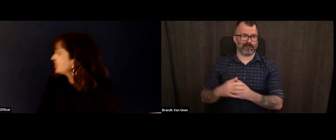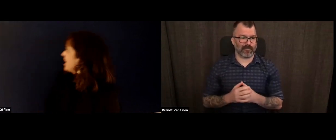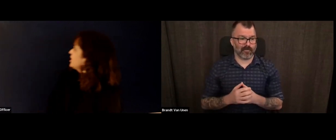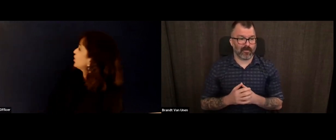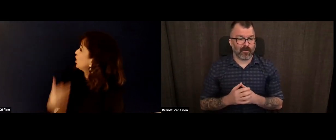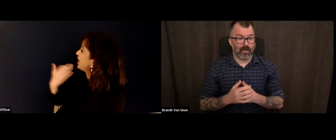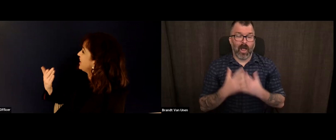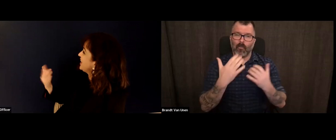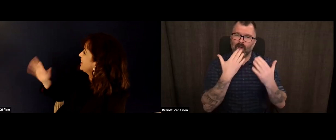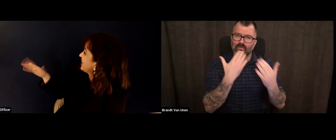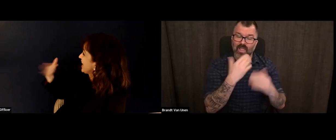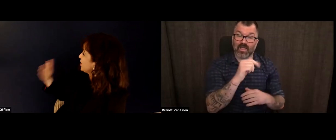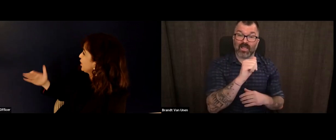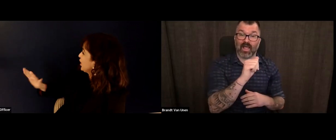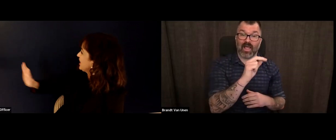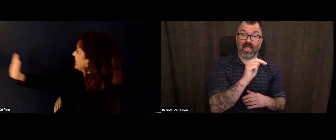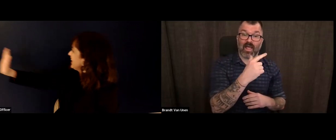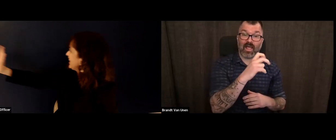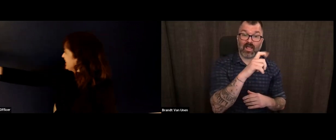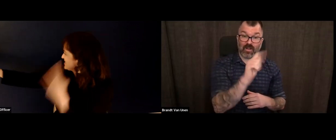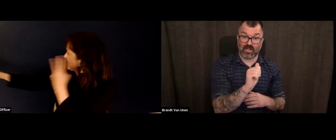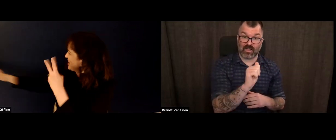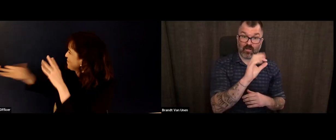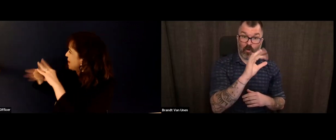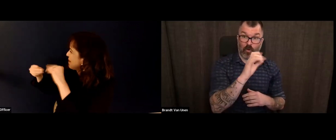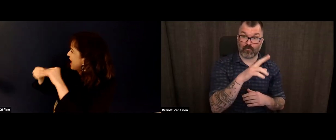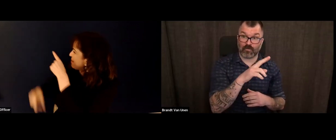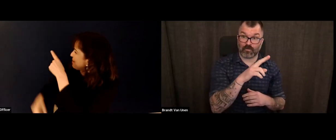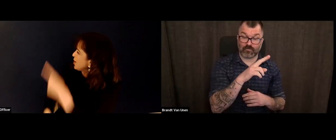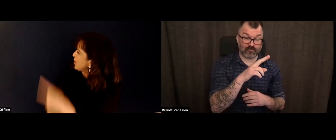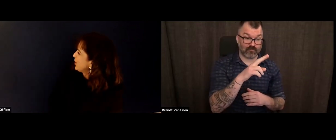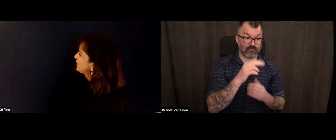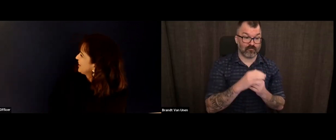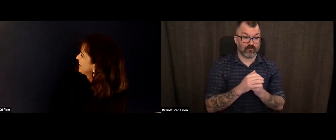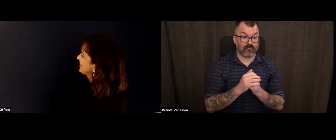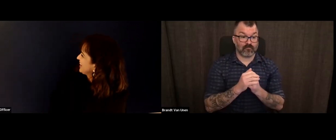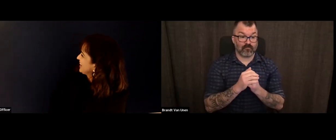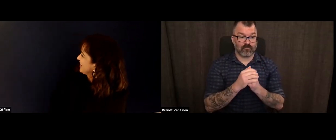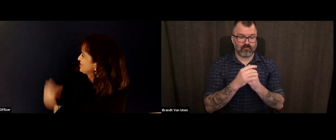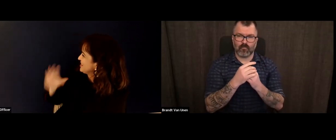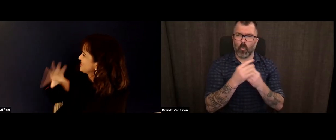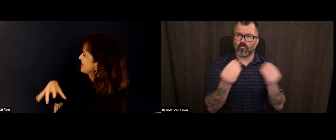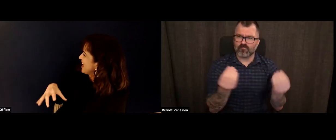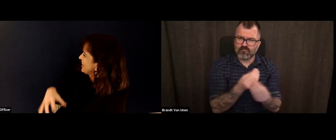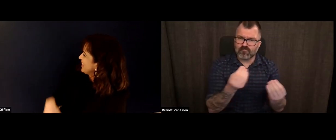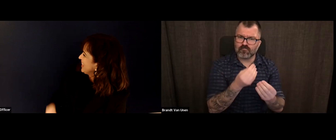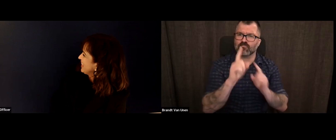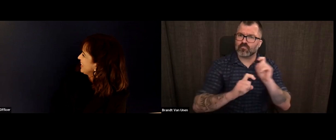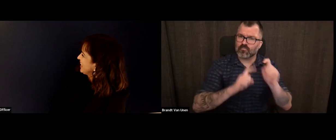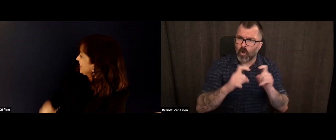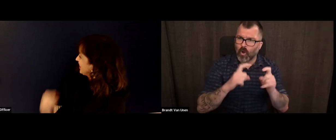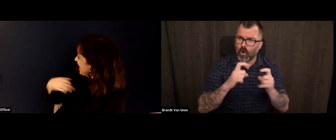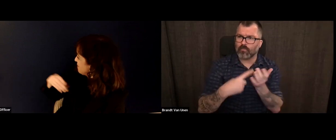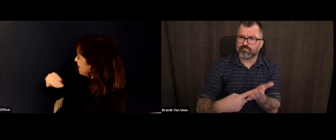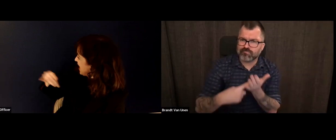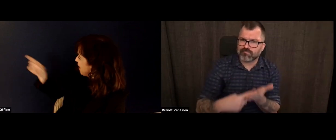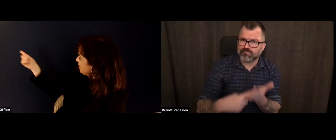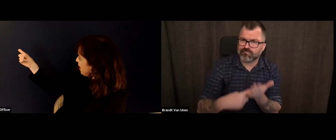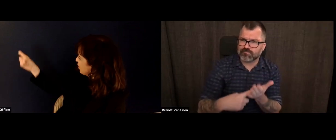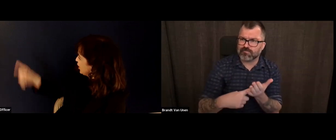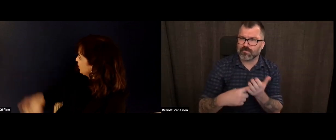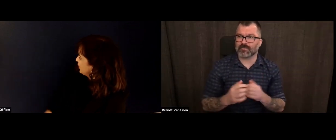interpreters, Sara and Jennifer. Good job. I want to thank ng